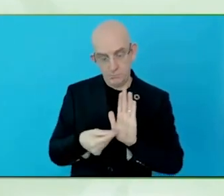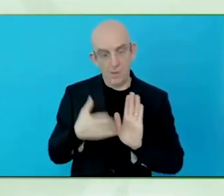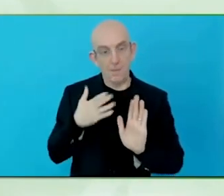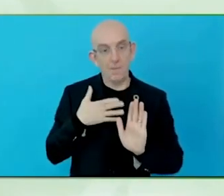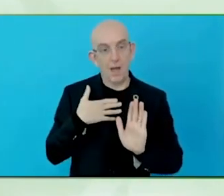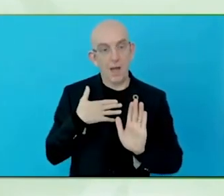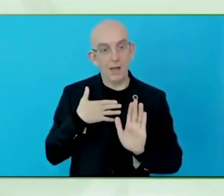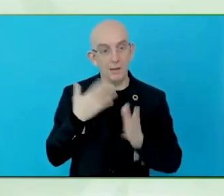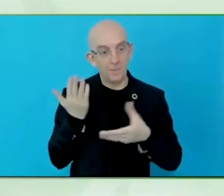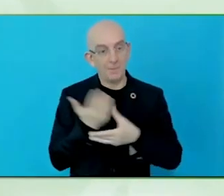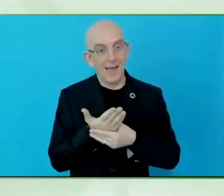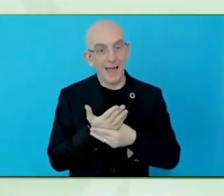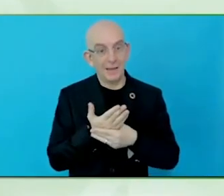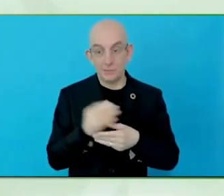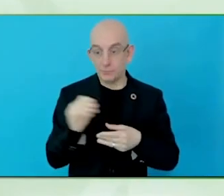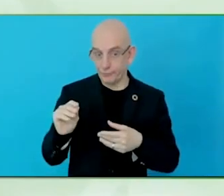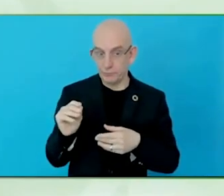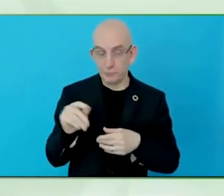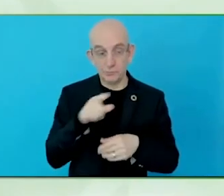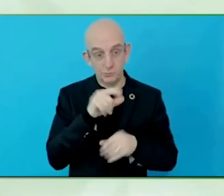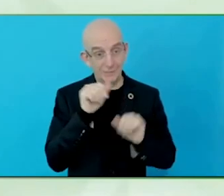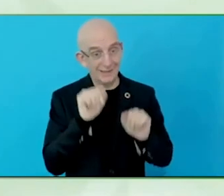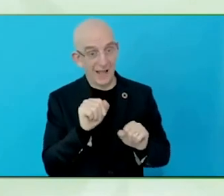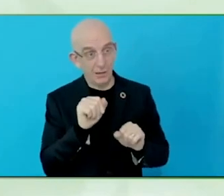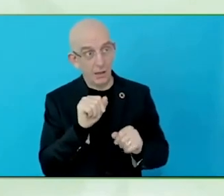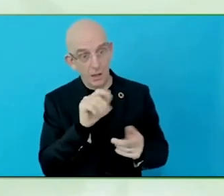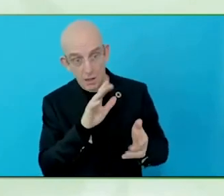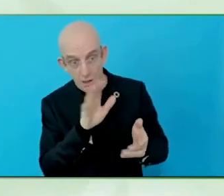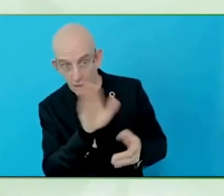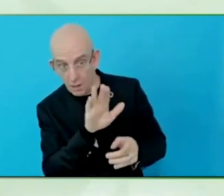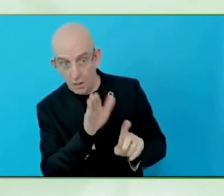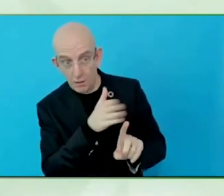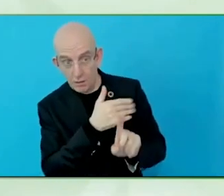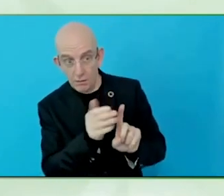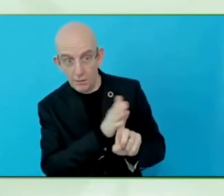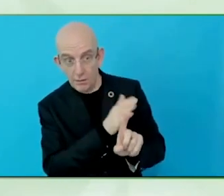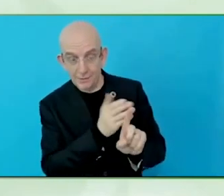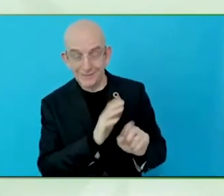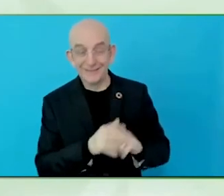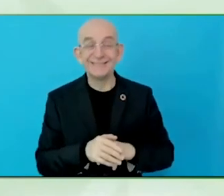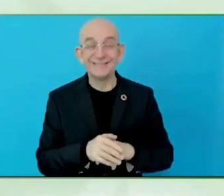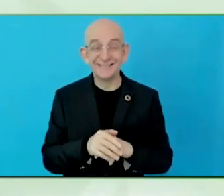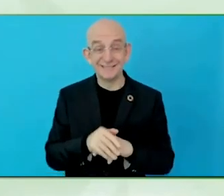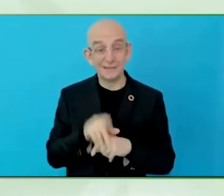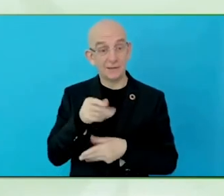When I started the company as a service provider, none of the hotels listened to me as an opportunity.